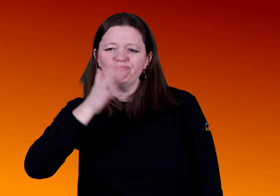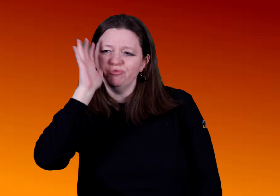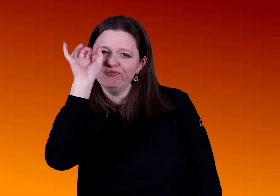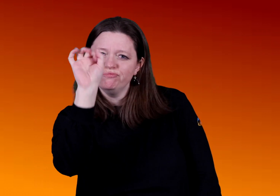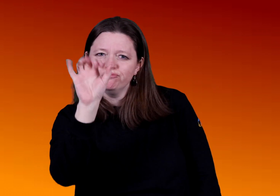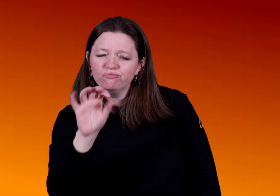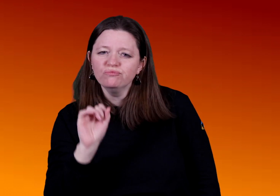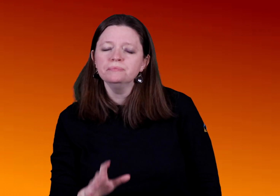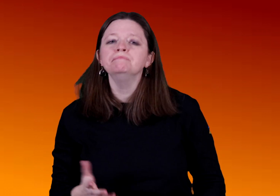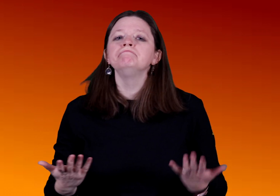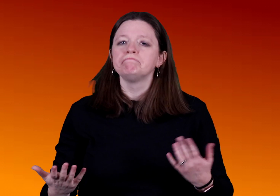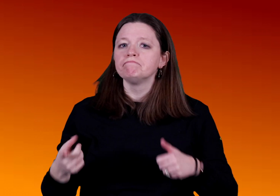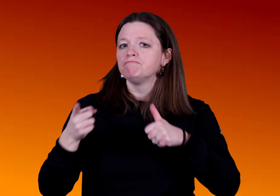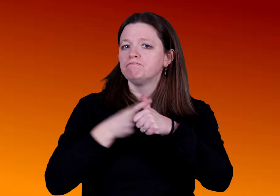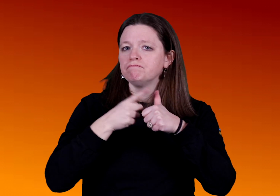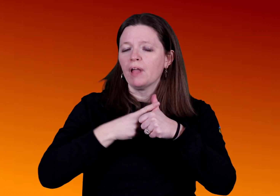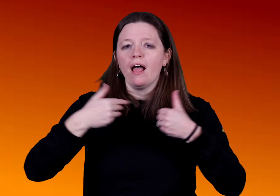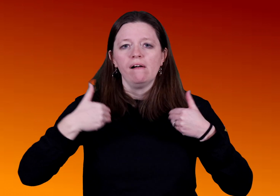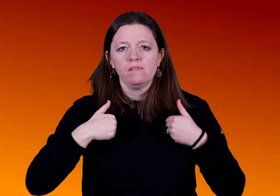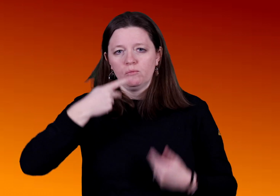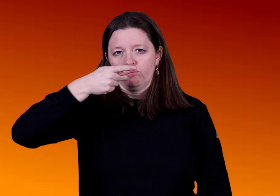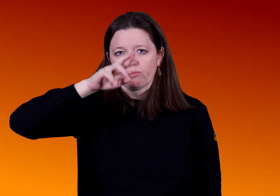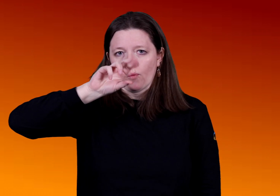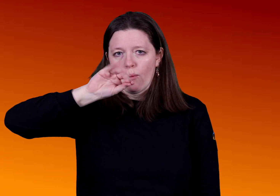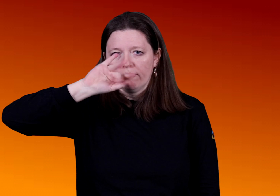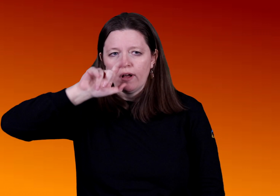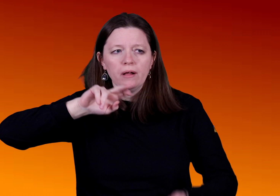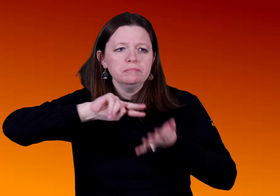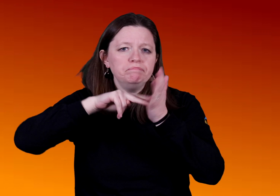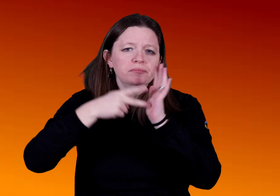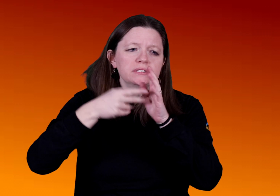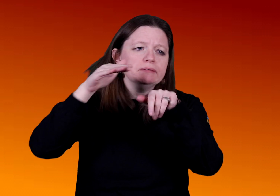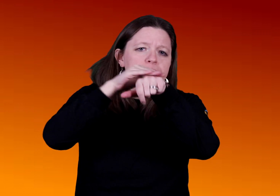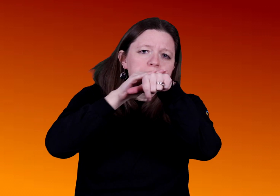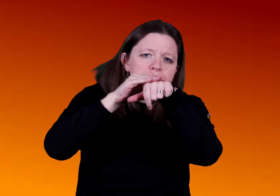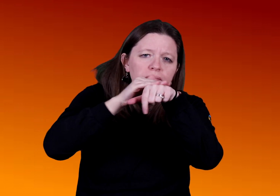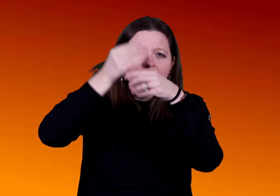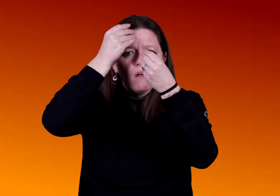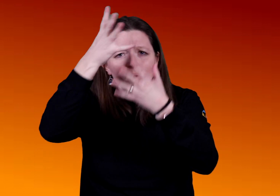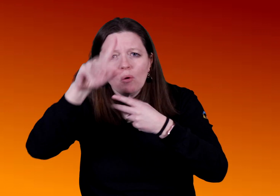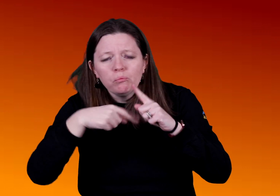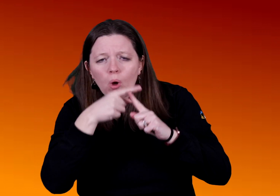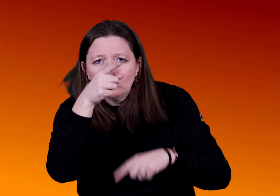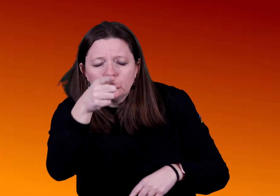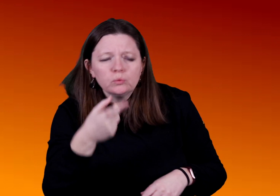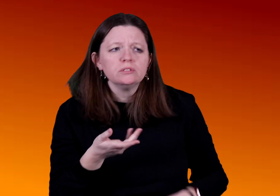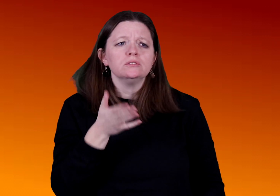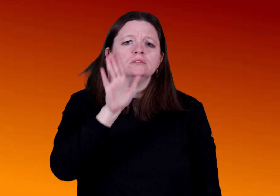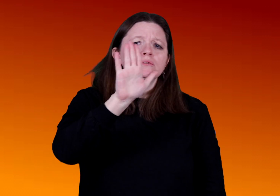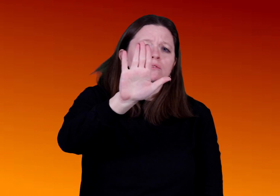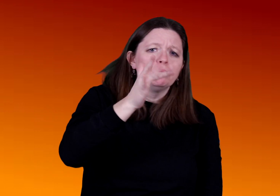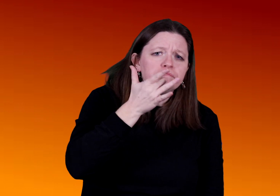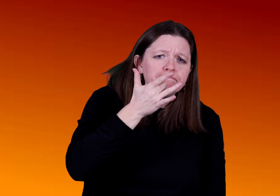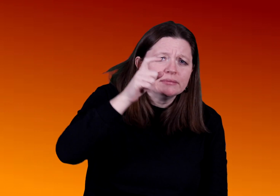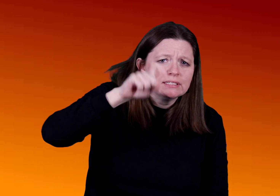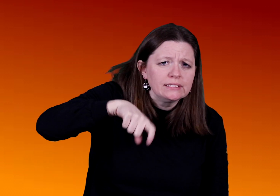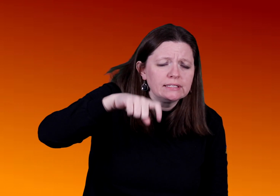I’ll explain a few details about the account for you. Firstly, those with an account will have a profile with us that includes basic information about you and your preferences and needs.